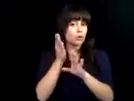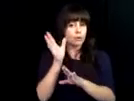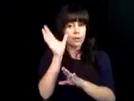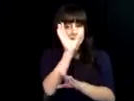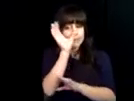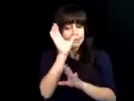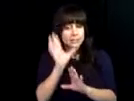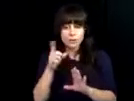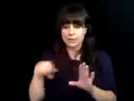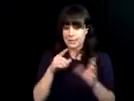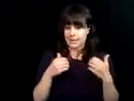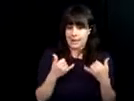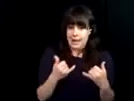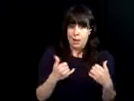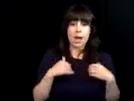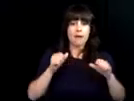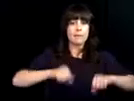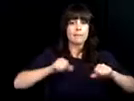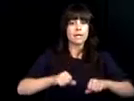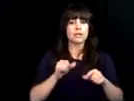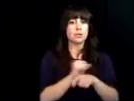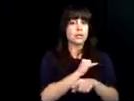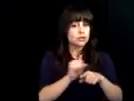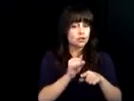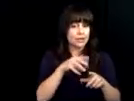based learning program which allows our college students and adult